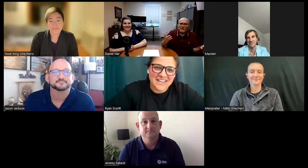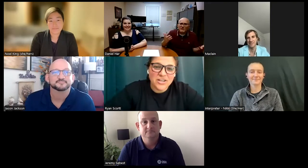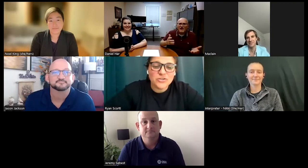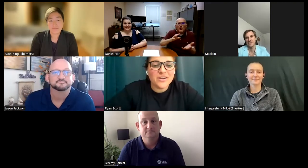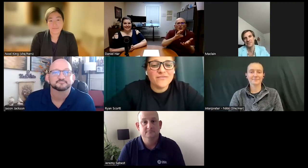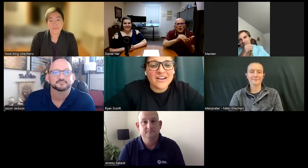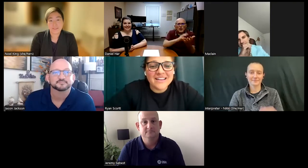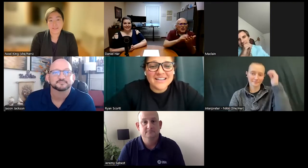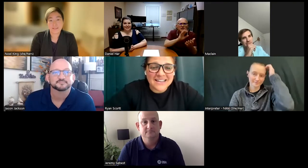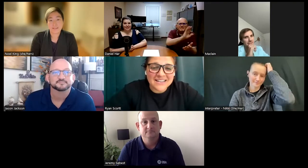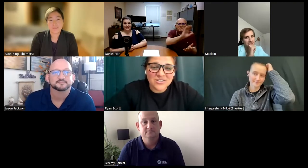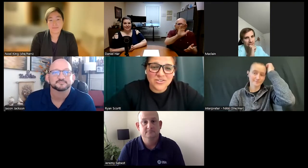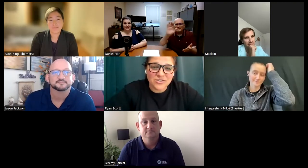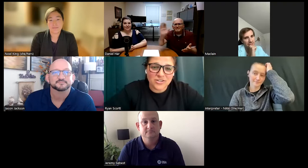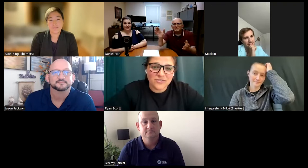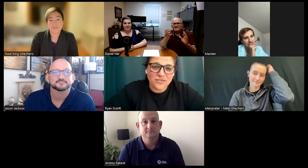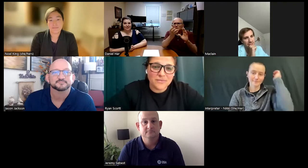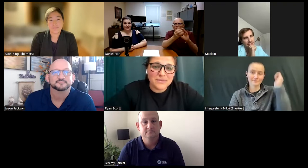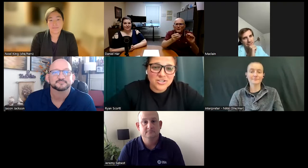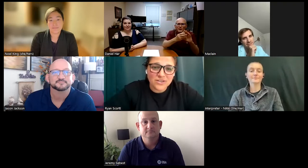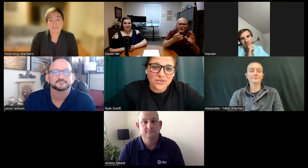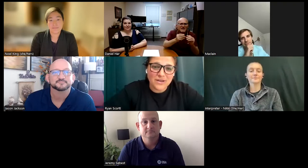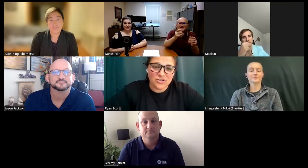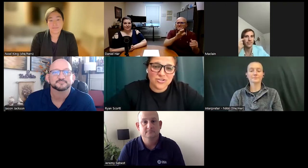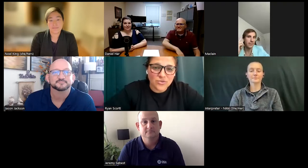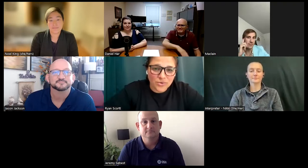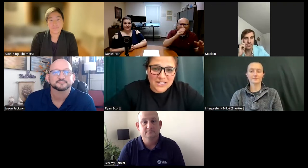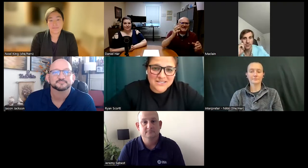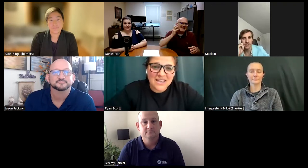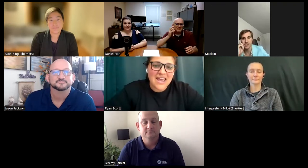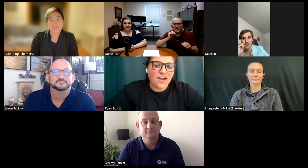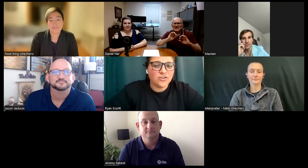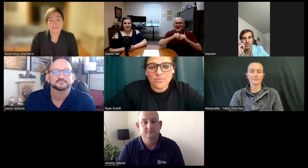So, we're very excited to learn from each of you and your stories. How you were